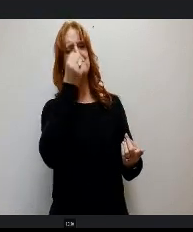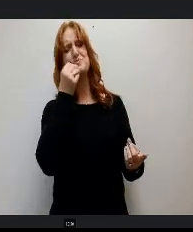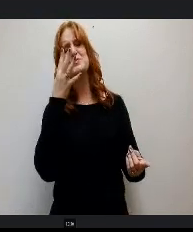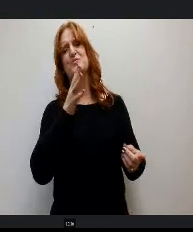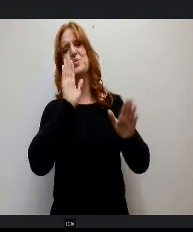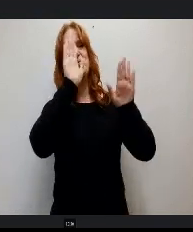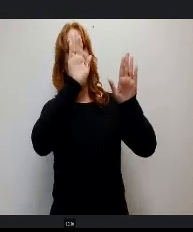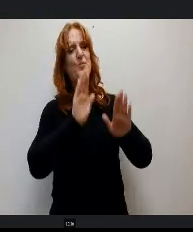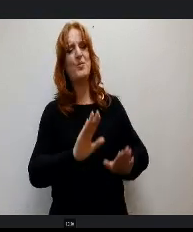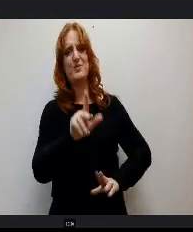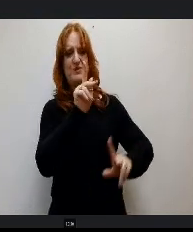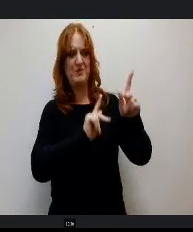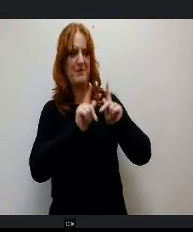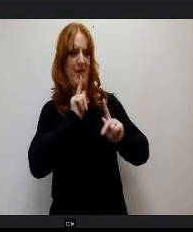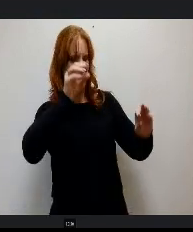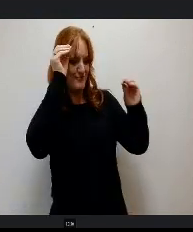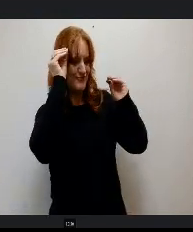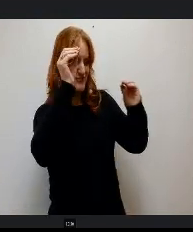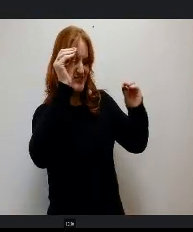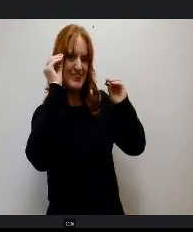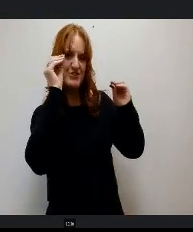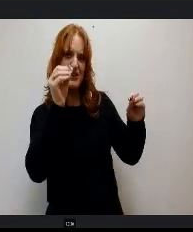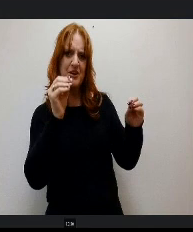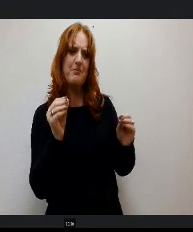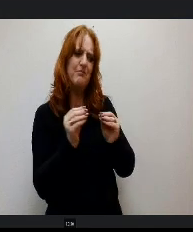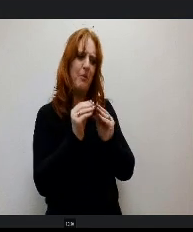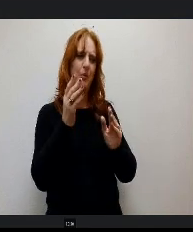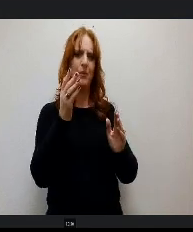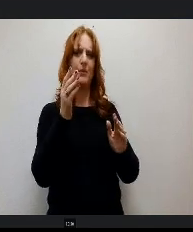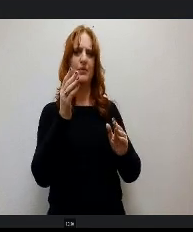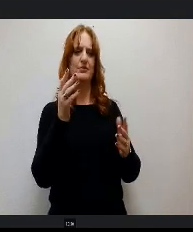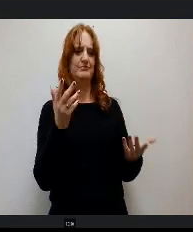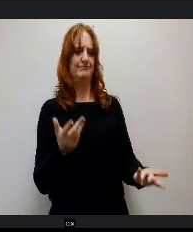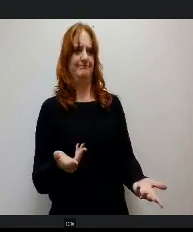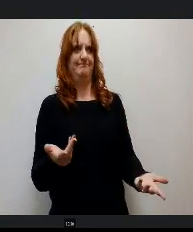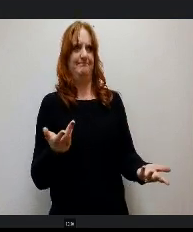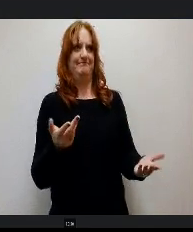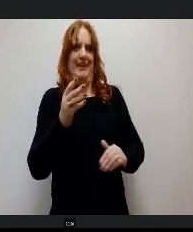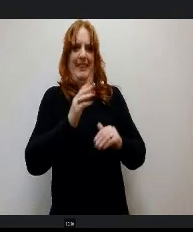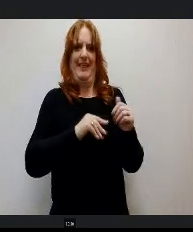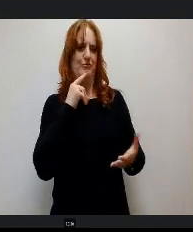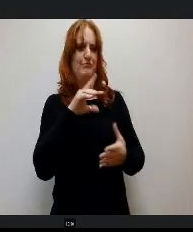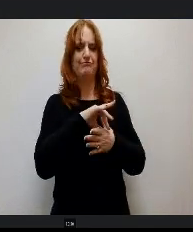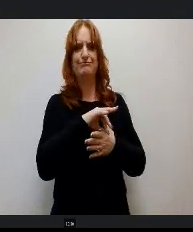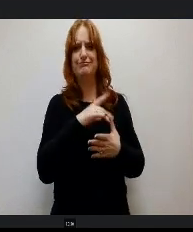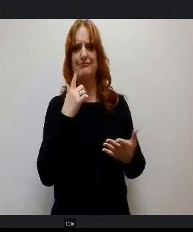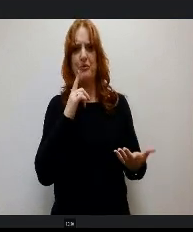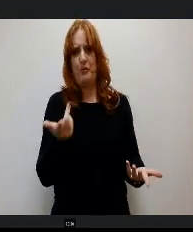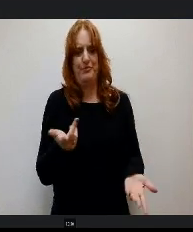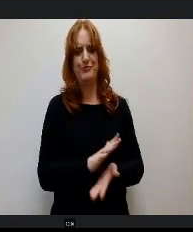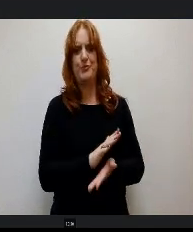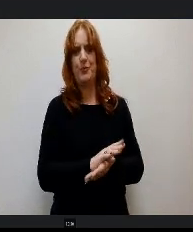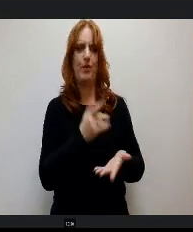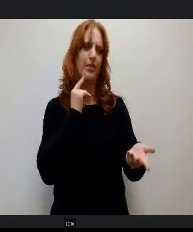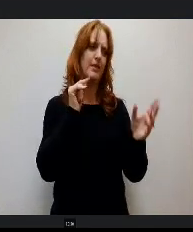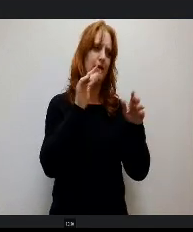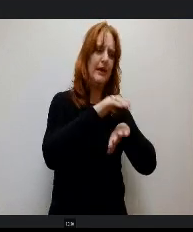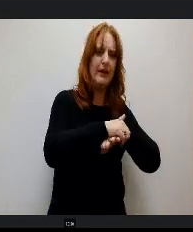Teaching these kids far beyond just our content right life skills, is there, Is there? I'm not really